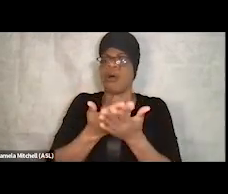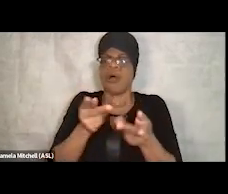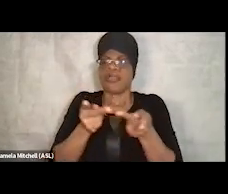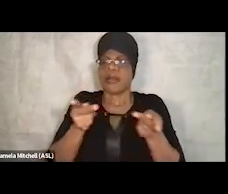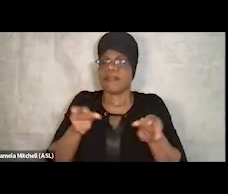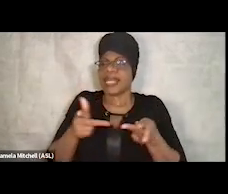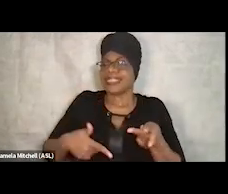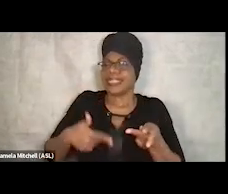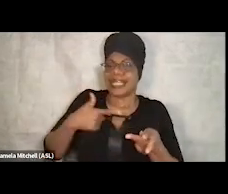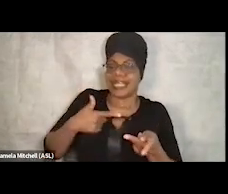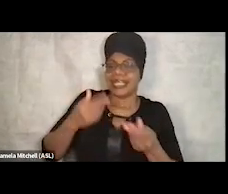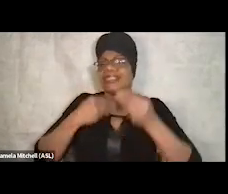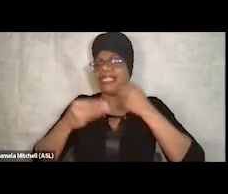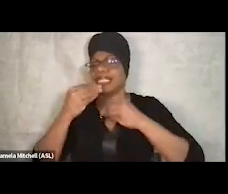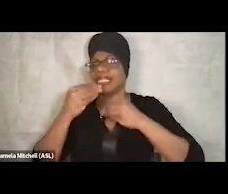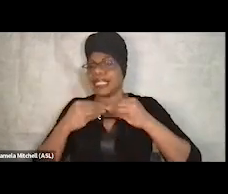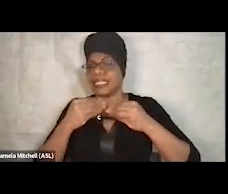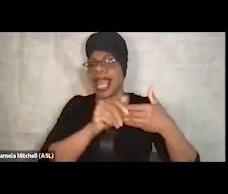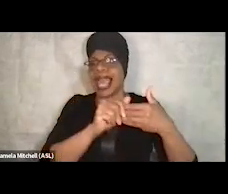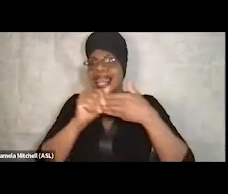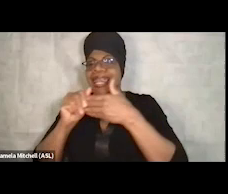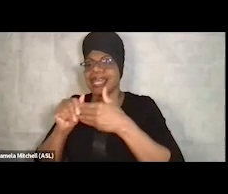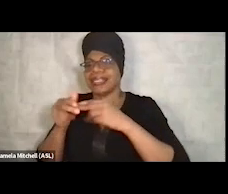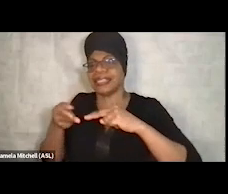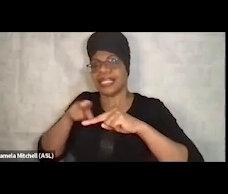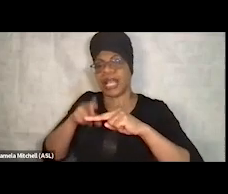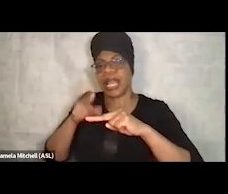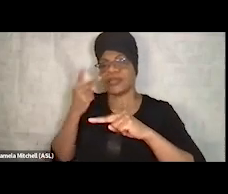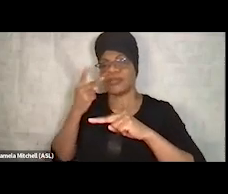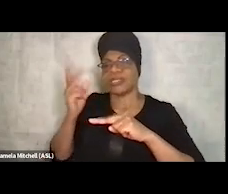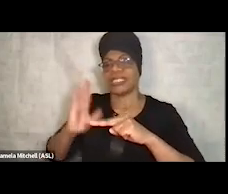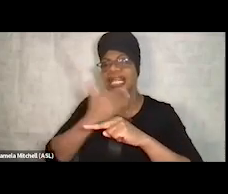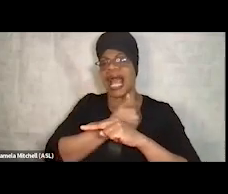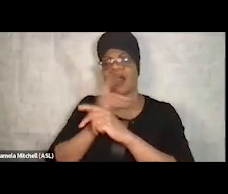that has led to this increase that you see in our traditional success rates.